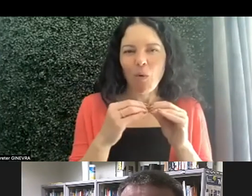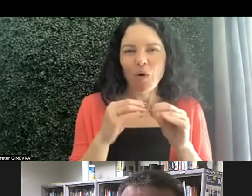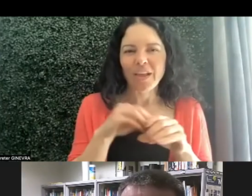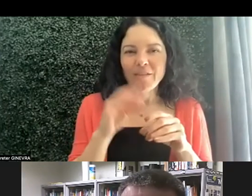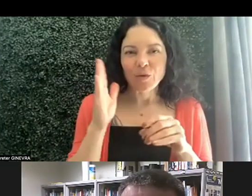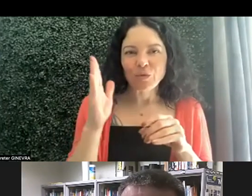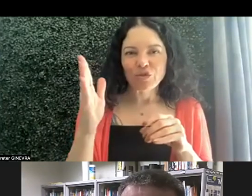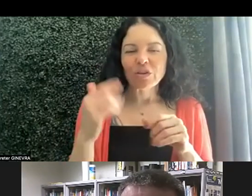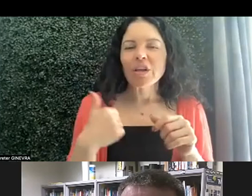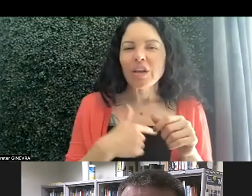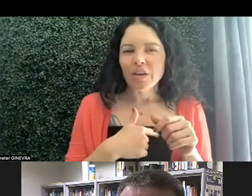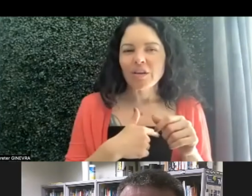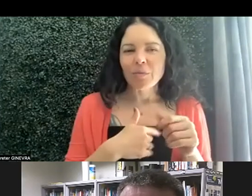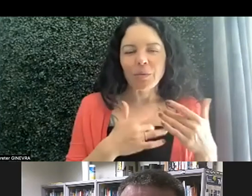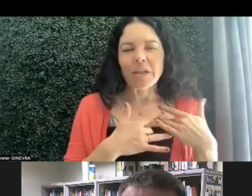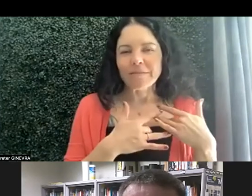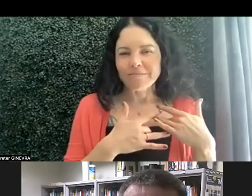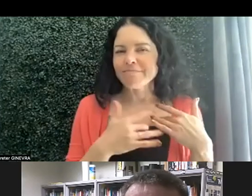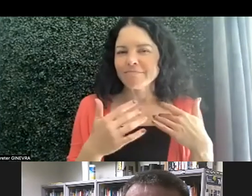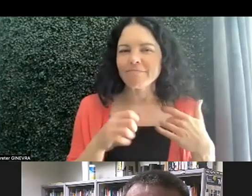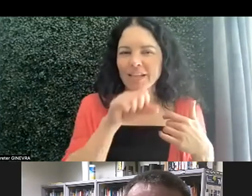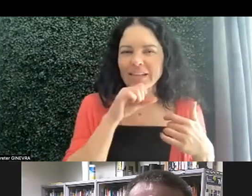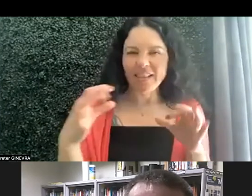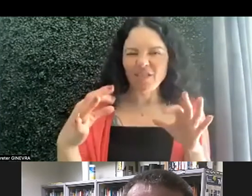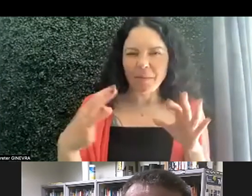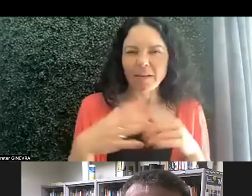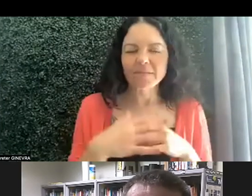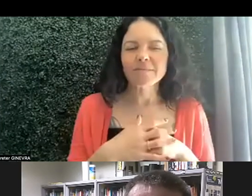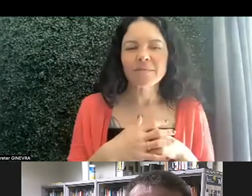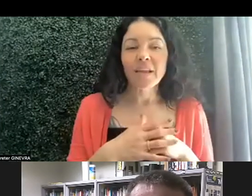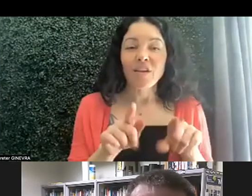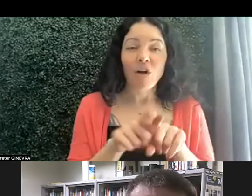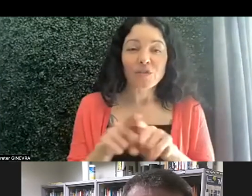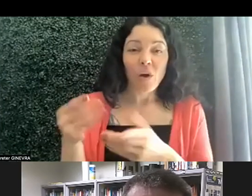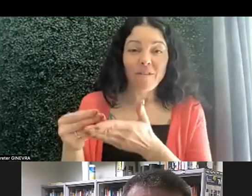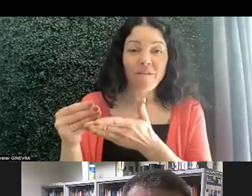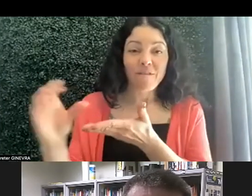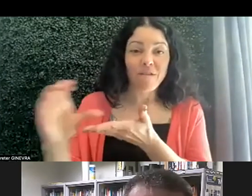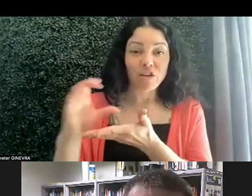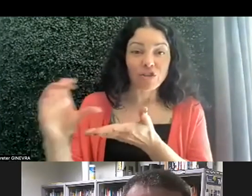And we take your feedback to heart. We really do, and our funders, of course, really appreciate it when we evaluate.